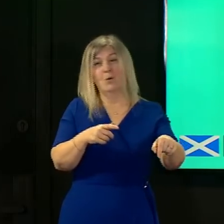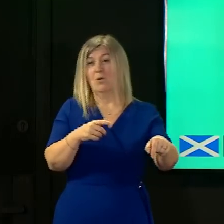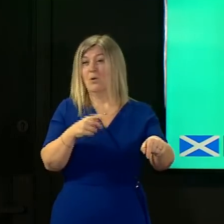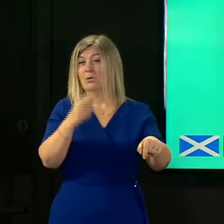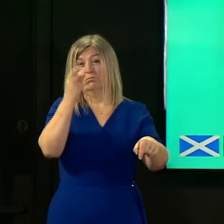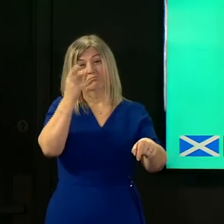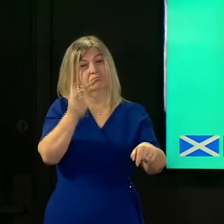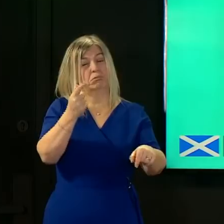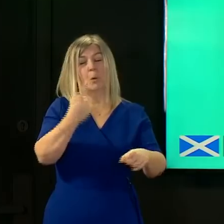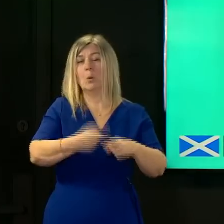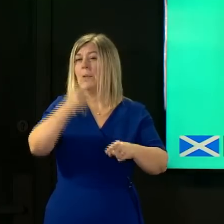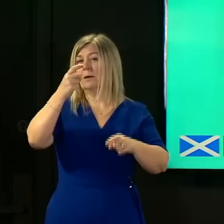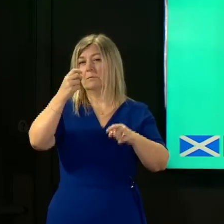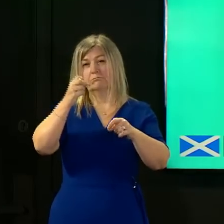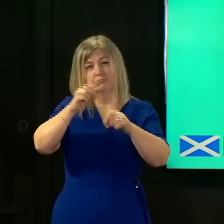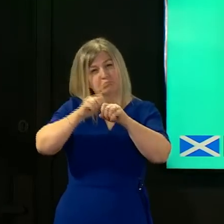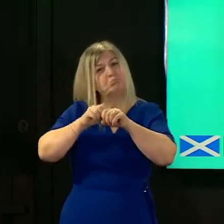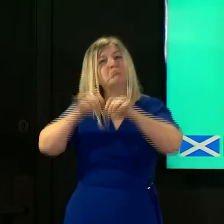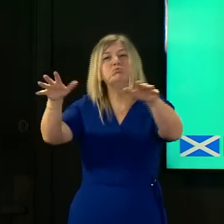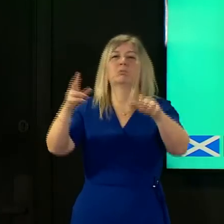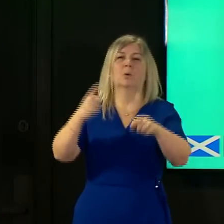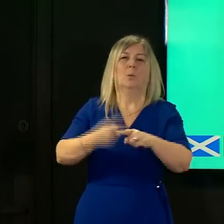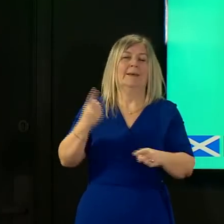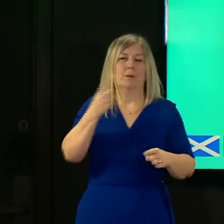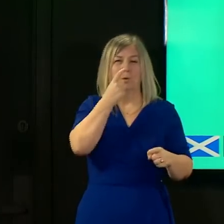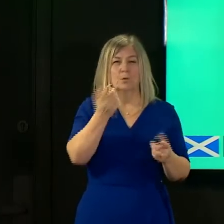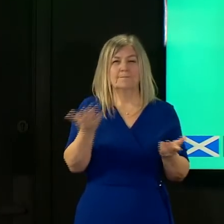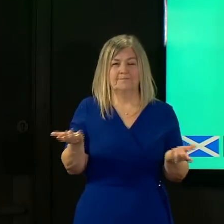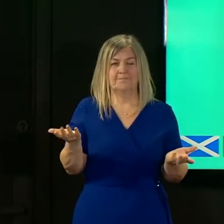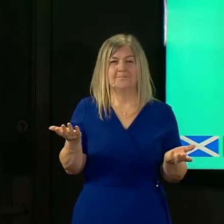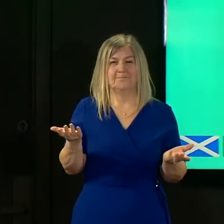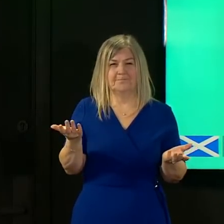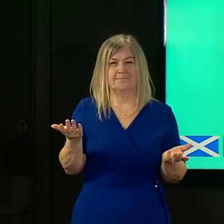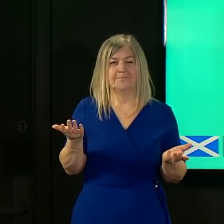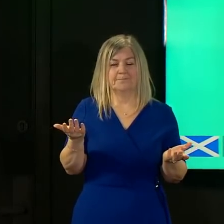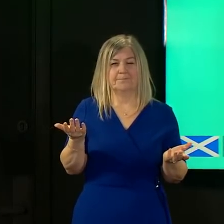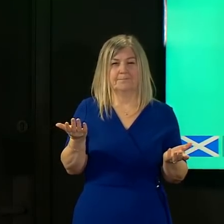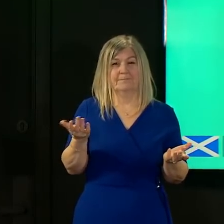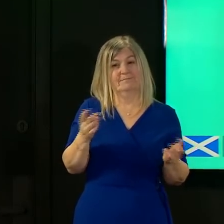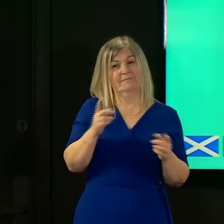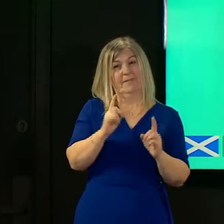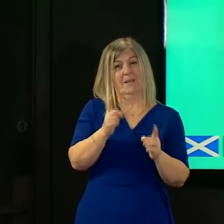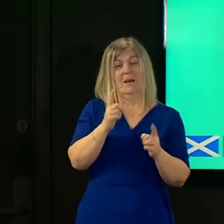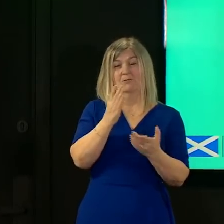spark off quickly again and that represented only a kind of six percent reduction in cases